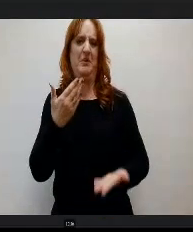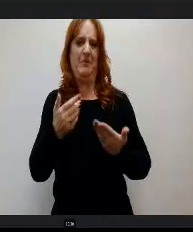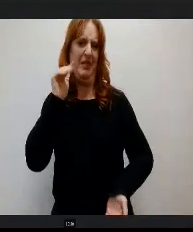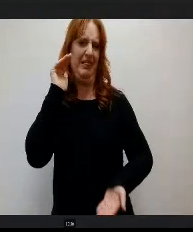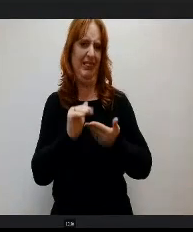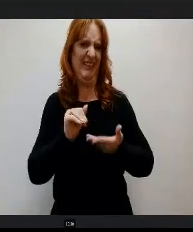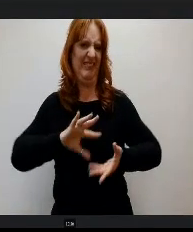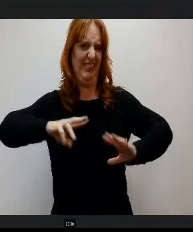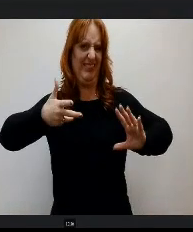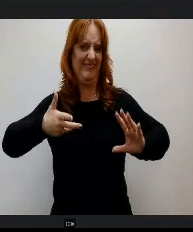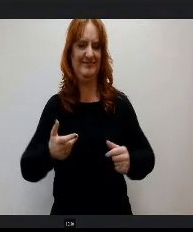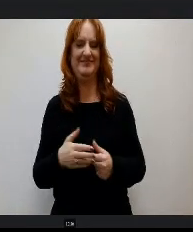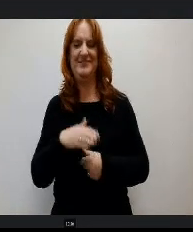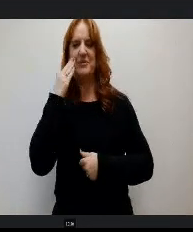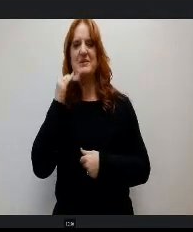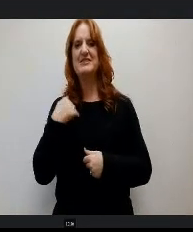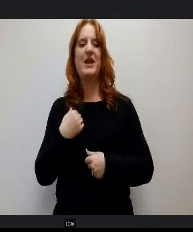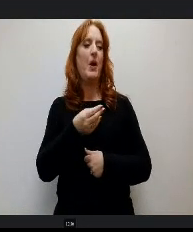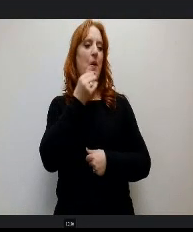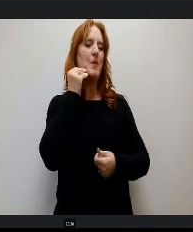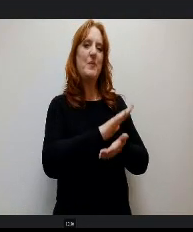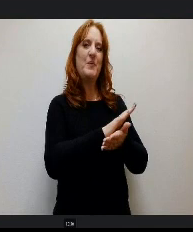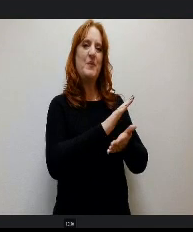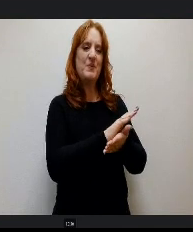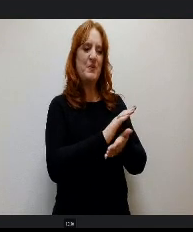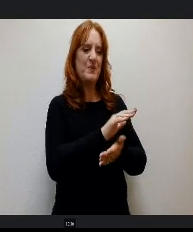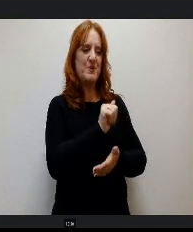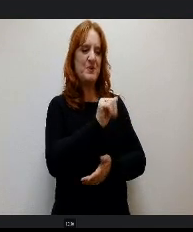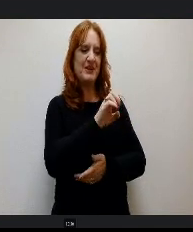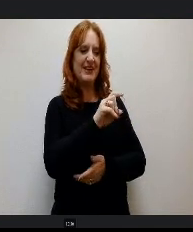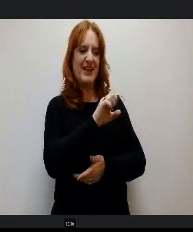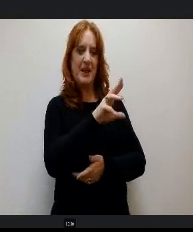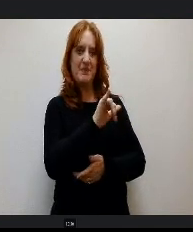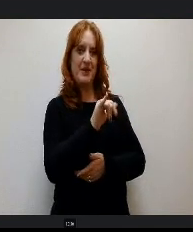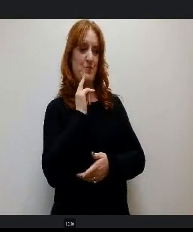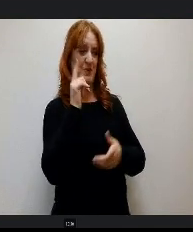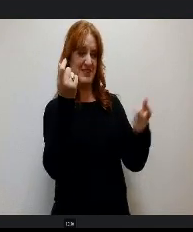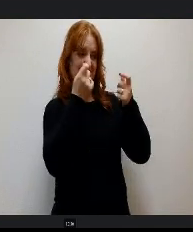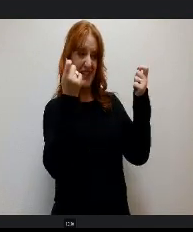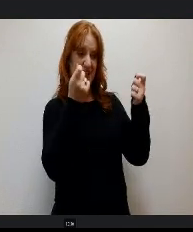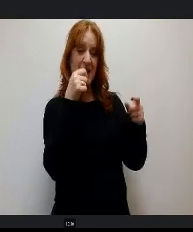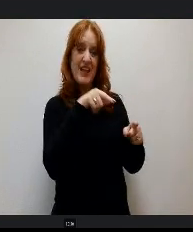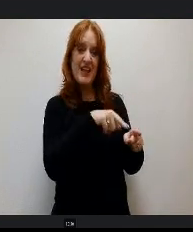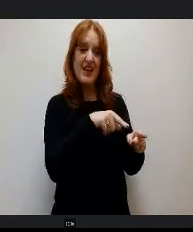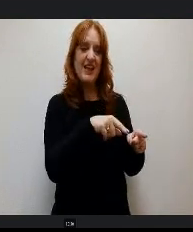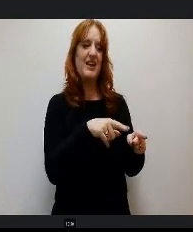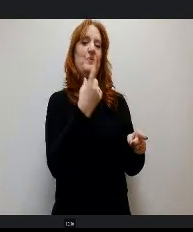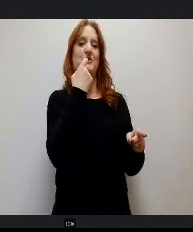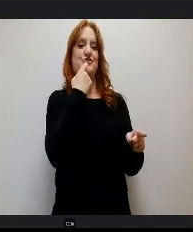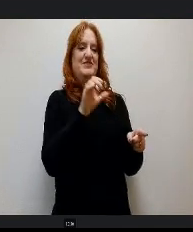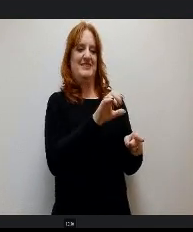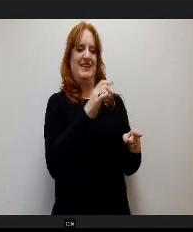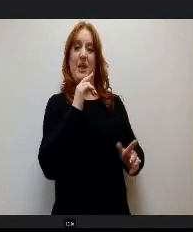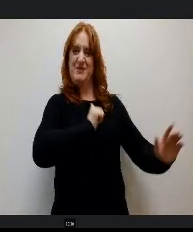Home school academy we were able to celebrate e them. Just some. They had just done a performance and